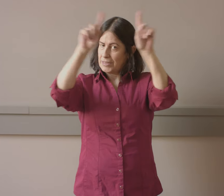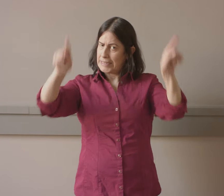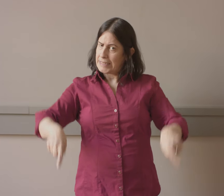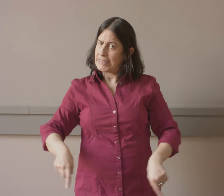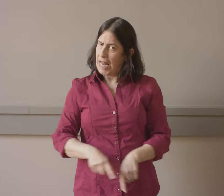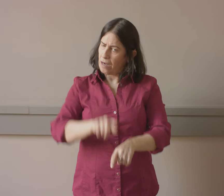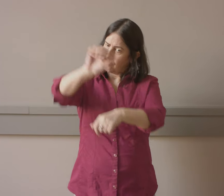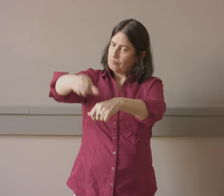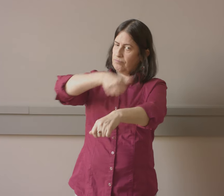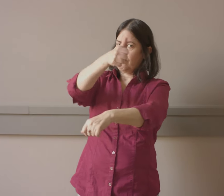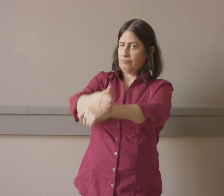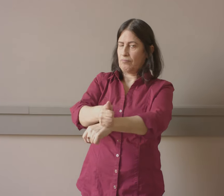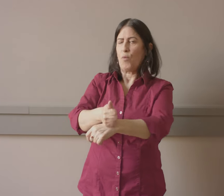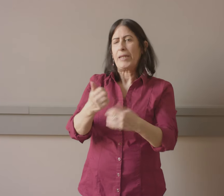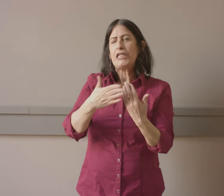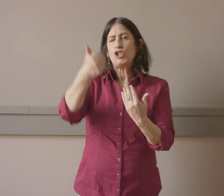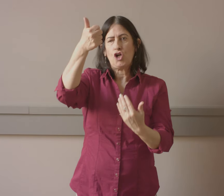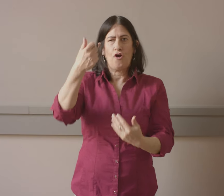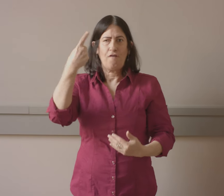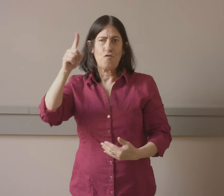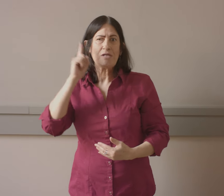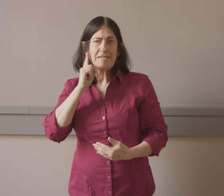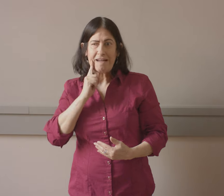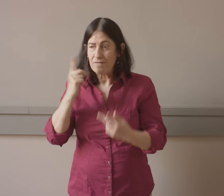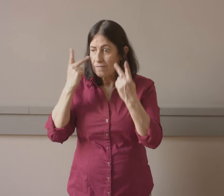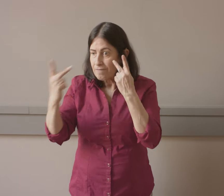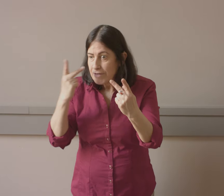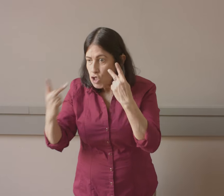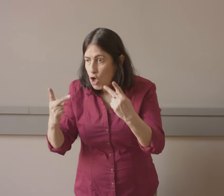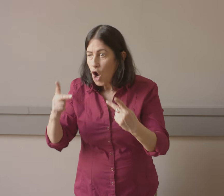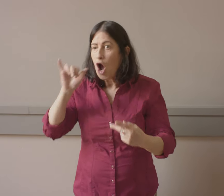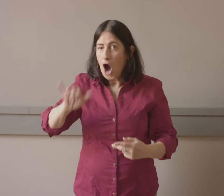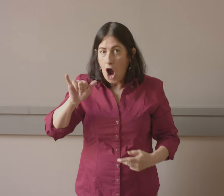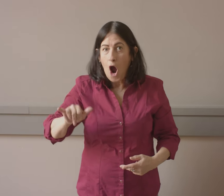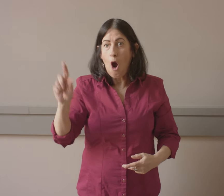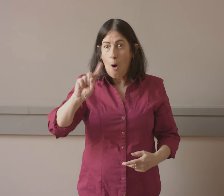Clear signs make everything more accessible. Set it up for people to